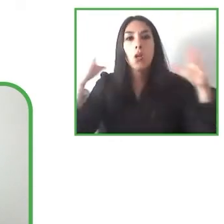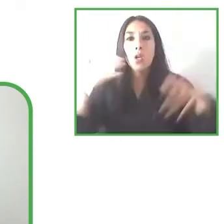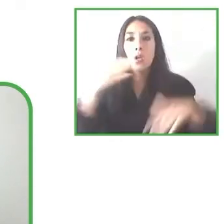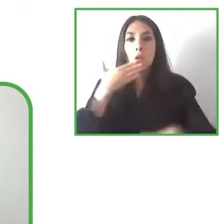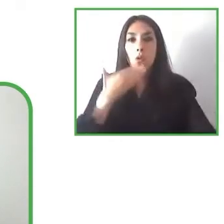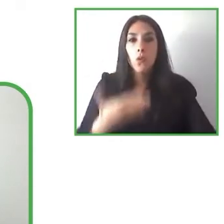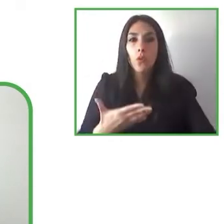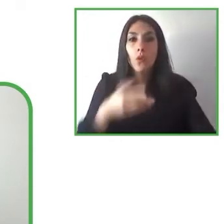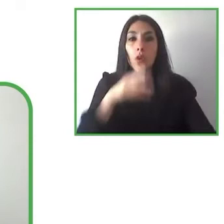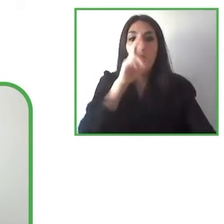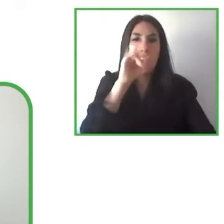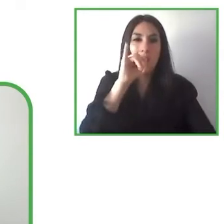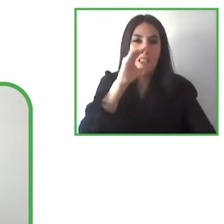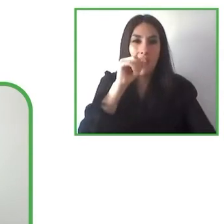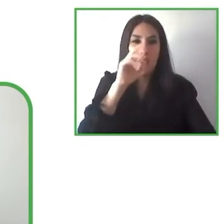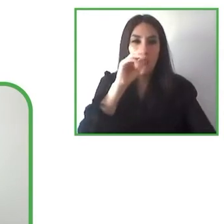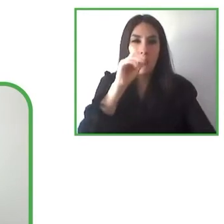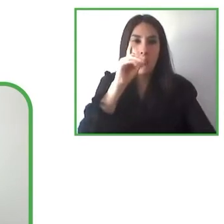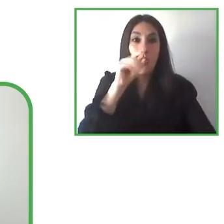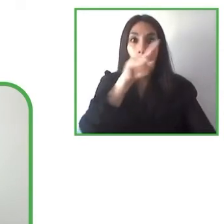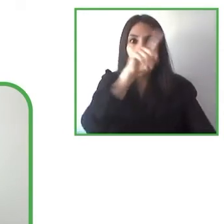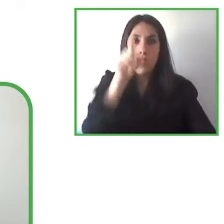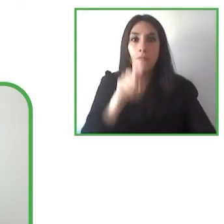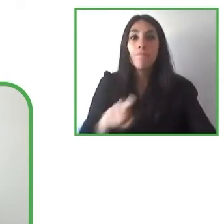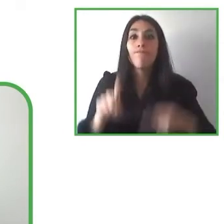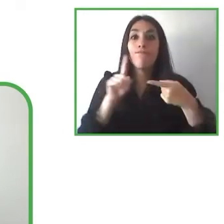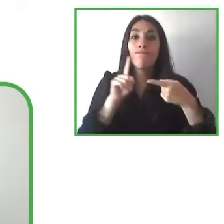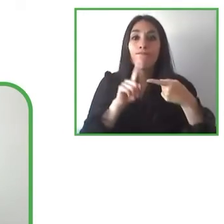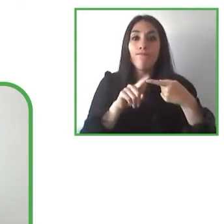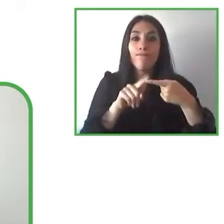let's start with the first one. So, we already managed to get